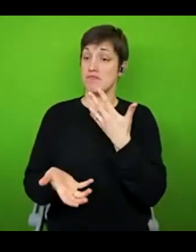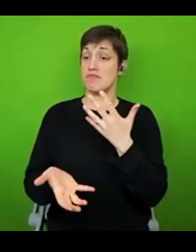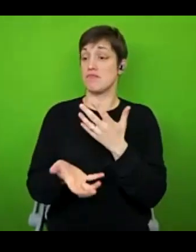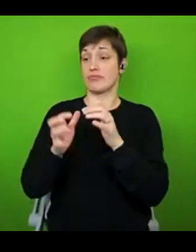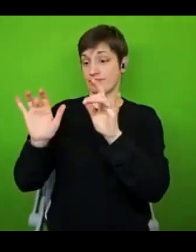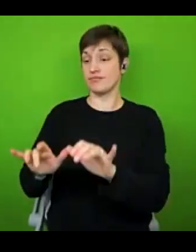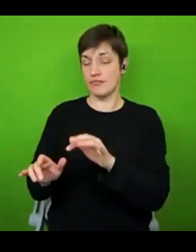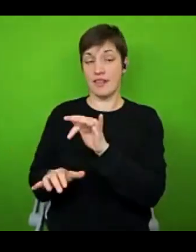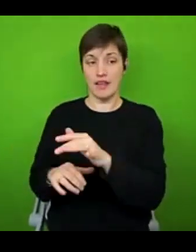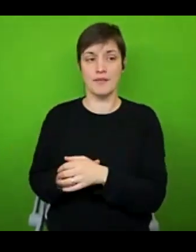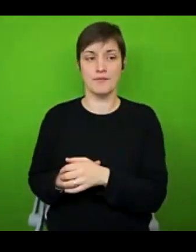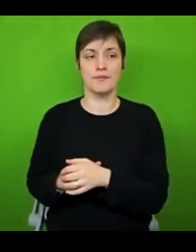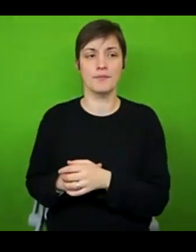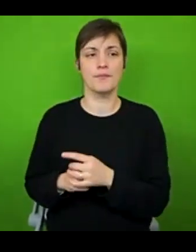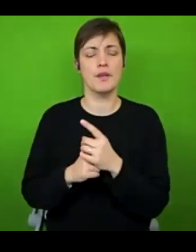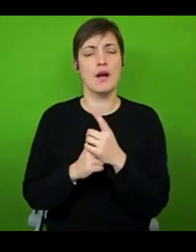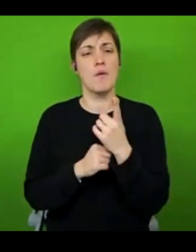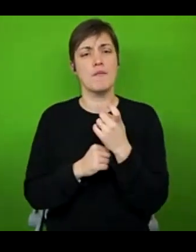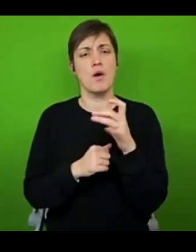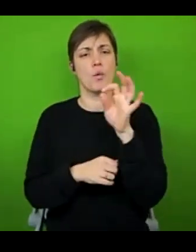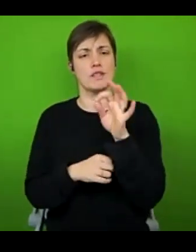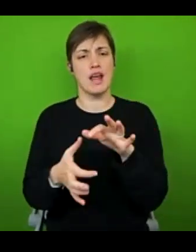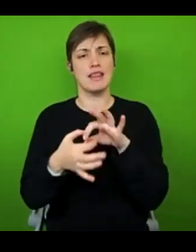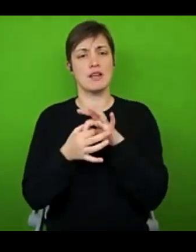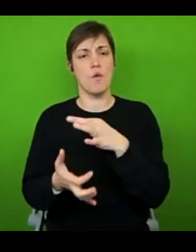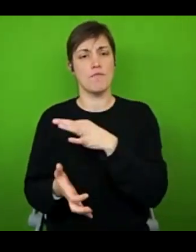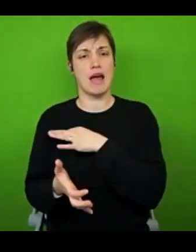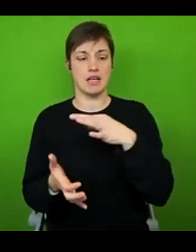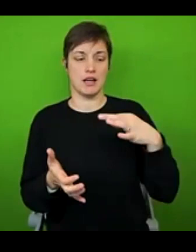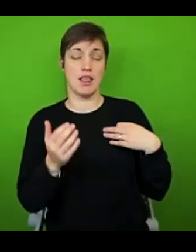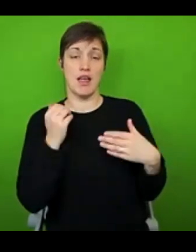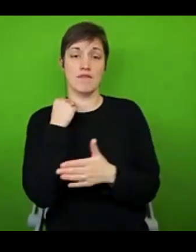There is one question that kind of relates to medical advice. And I'm going to leave that out, because that's a lot